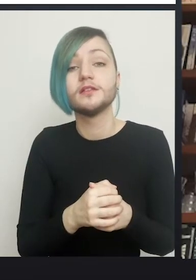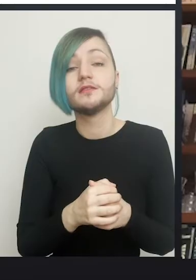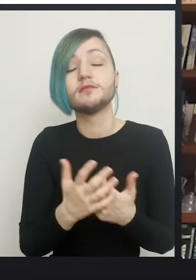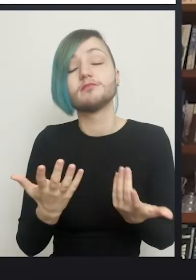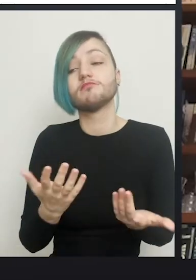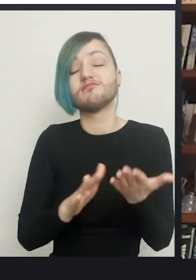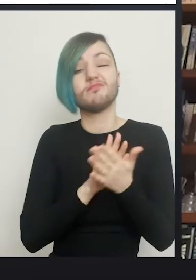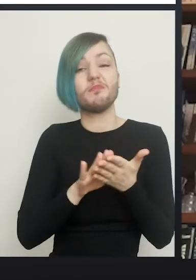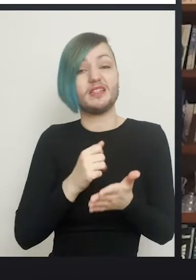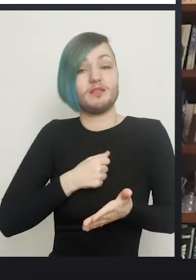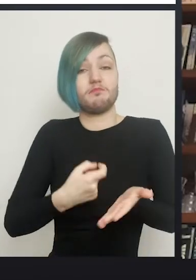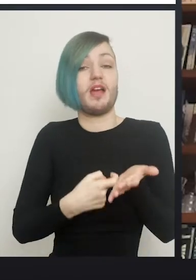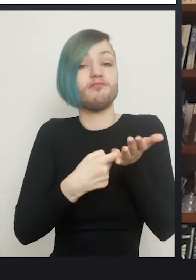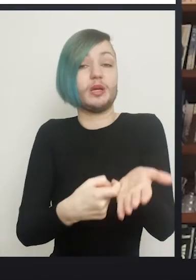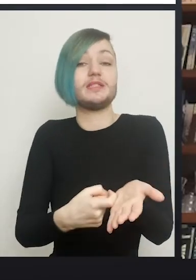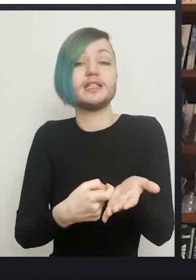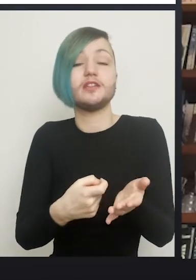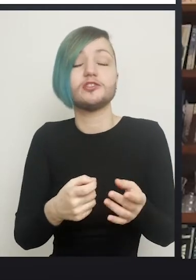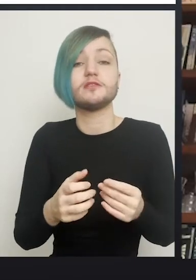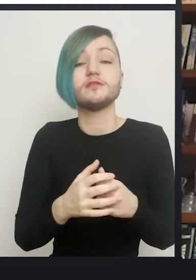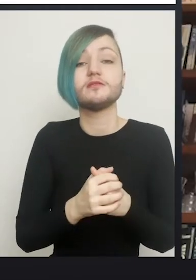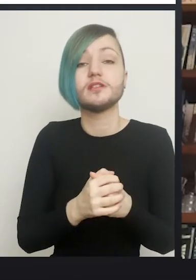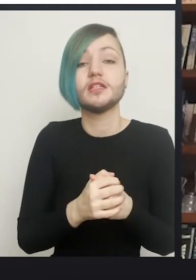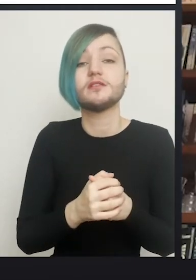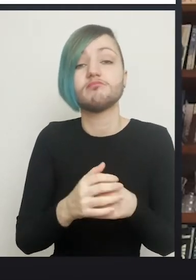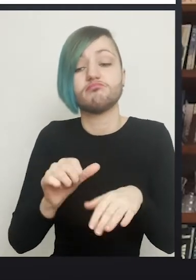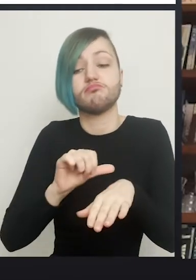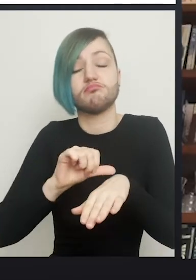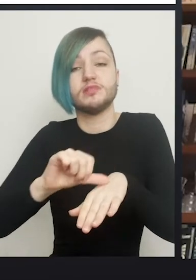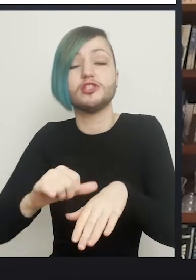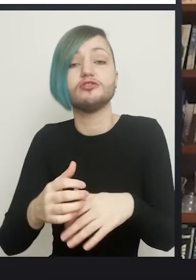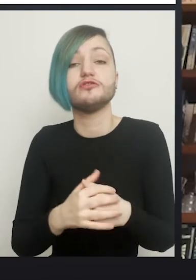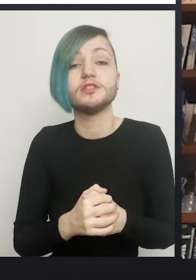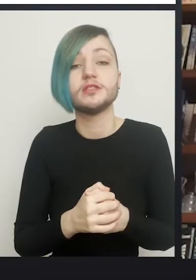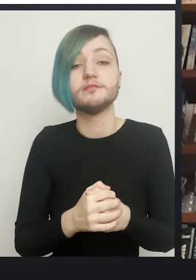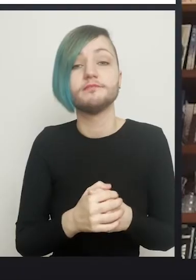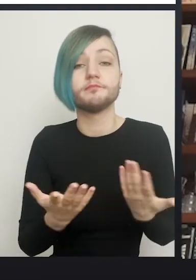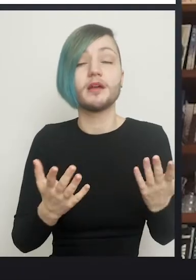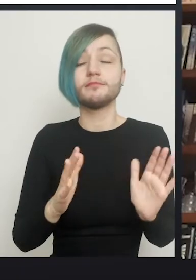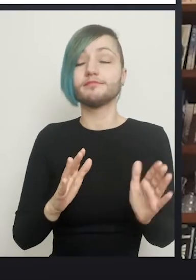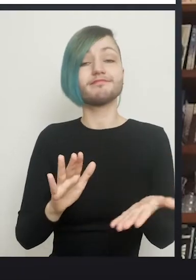I tend to do what I call meatoplasty. I haven't done many, because I'm pleased to say we don't get many.